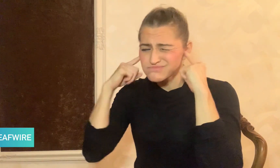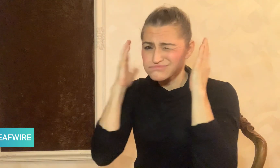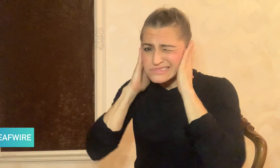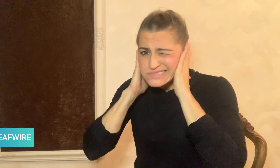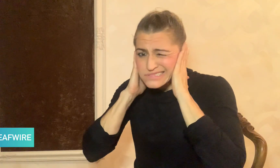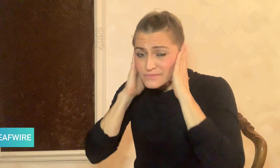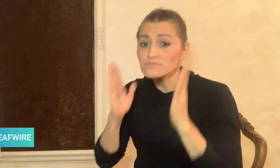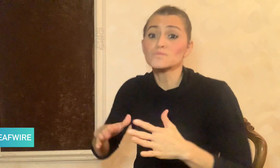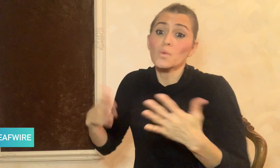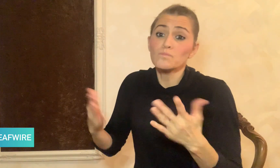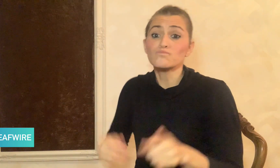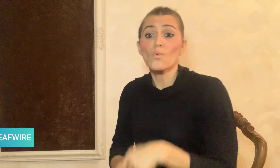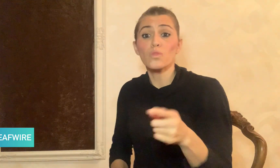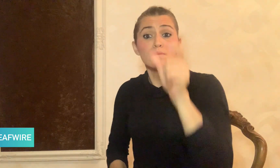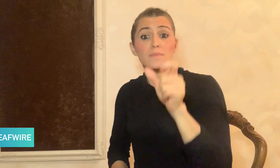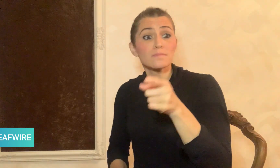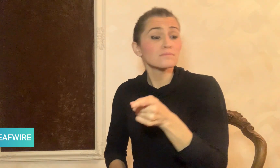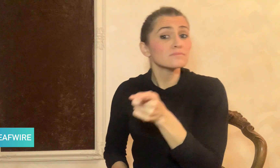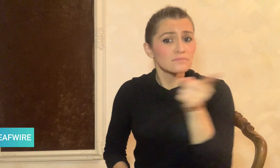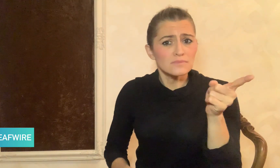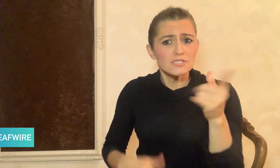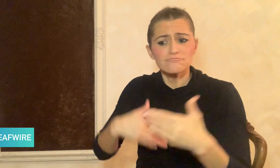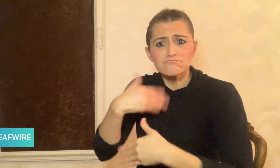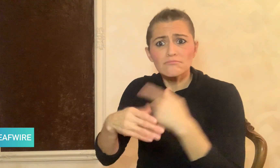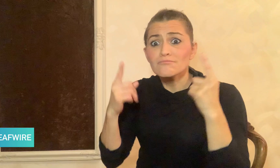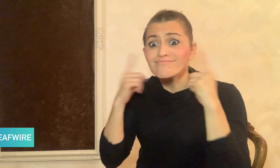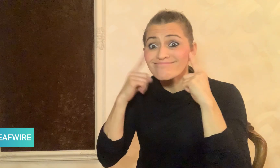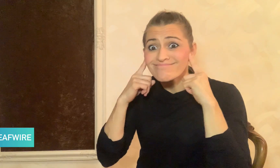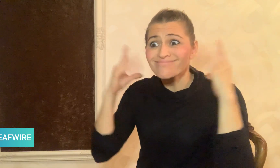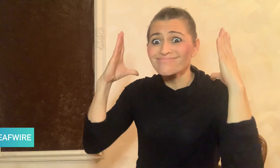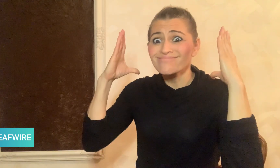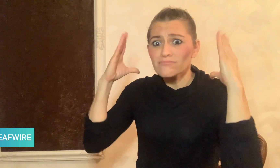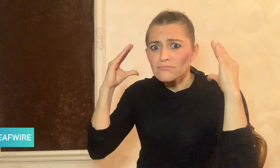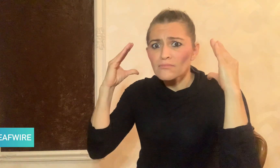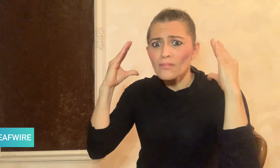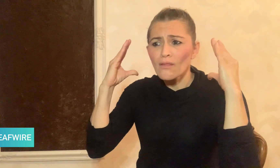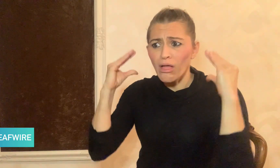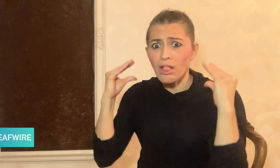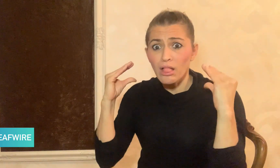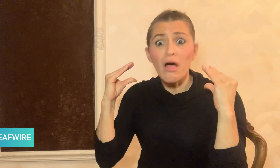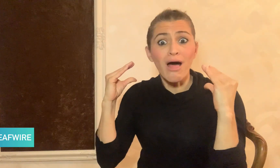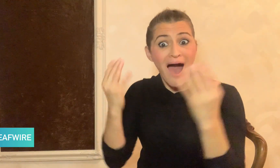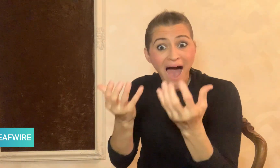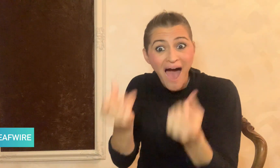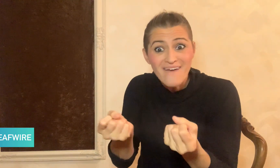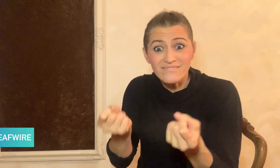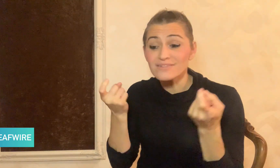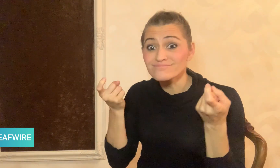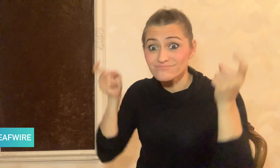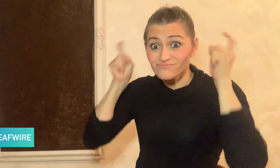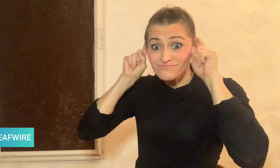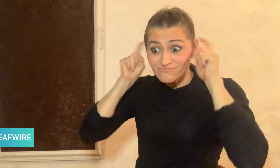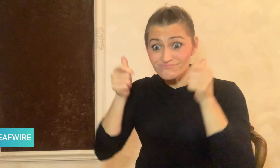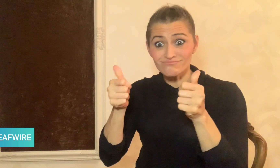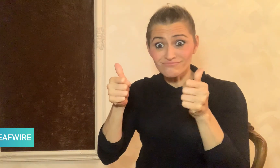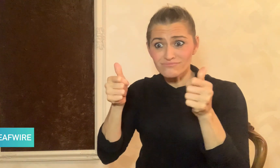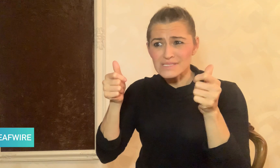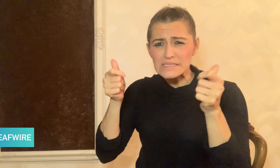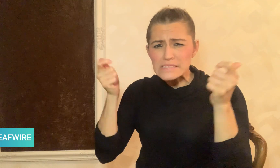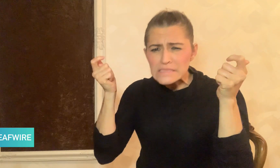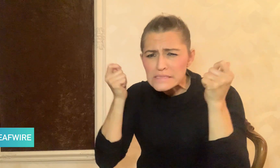which is a condition that causes noise or ringing in the ears.